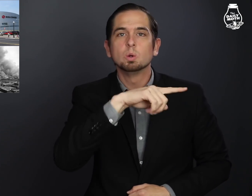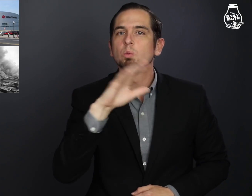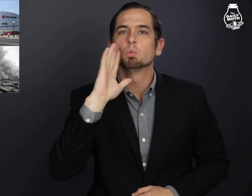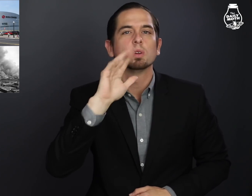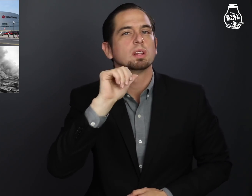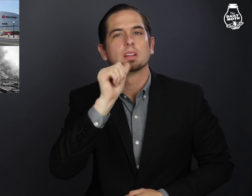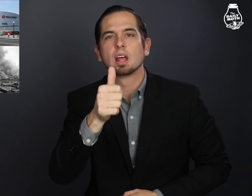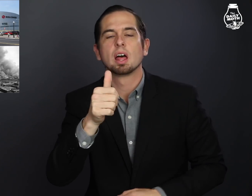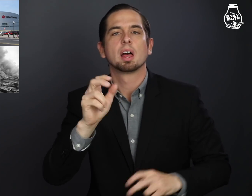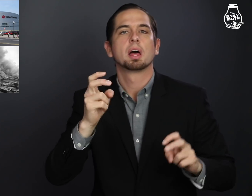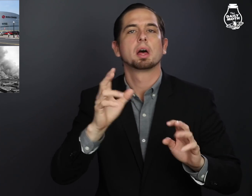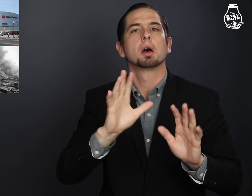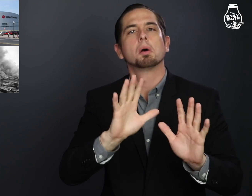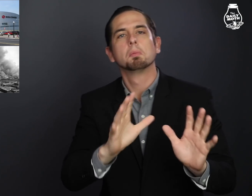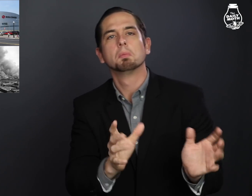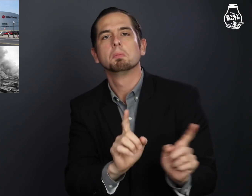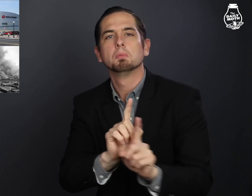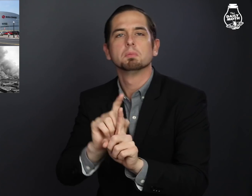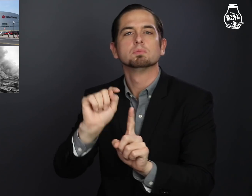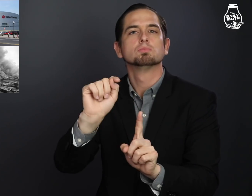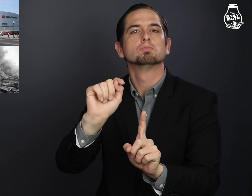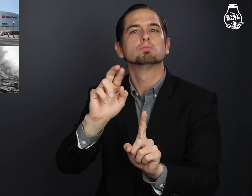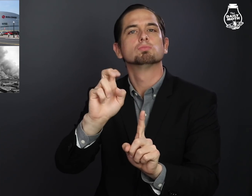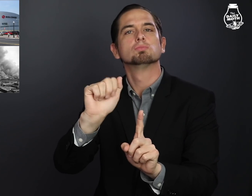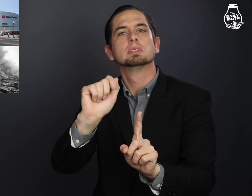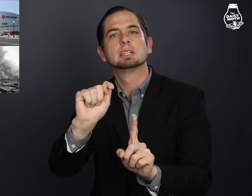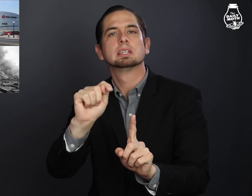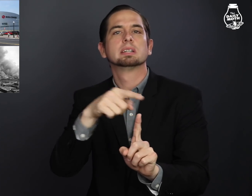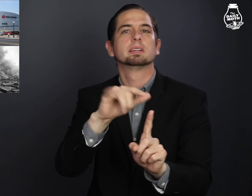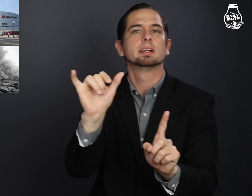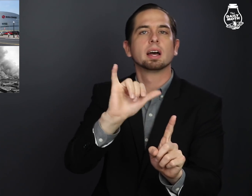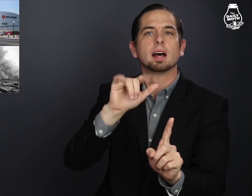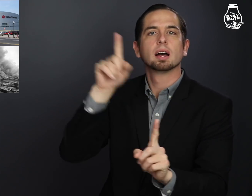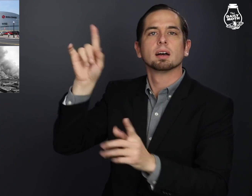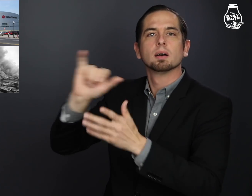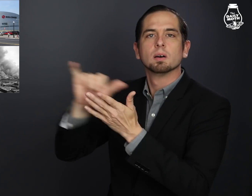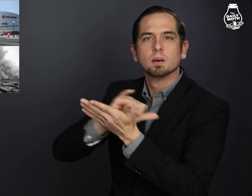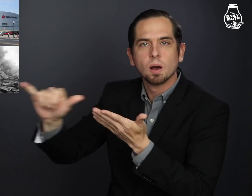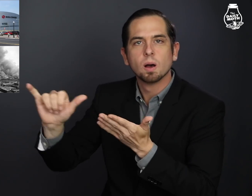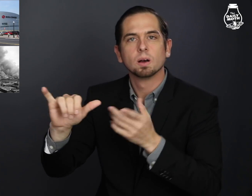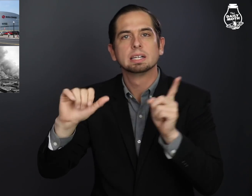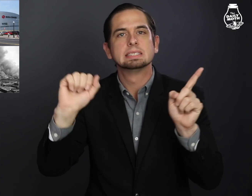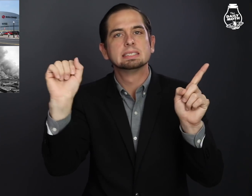you will not be treated like you have been in New York,